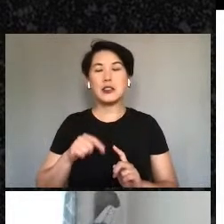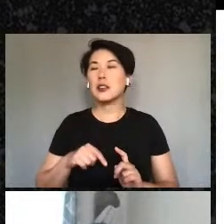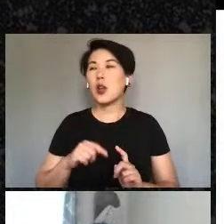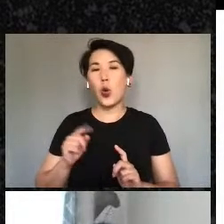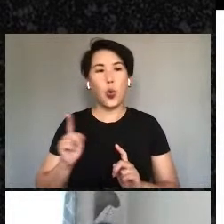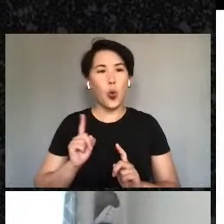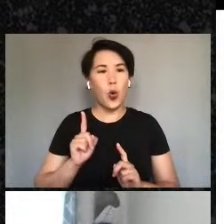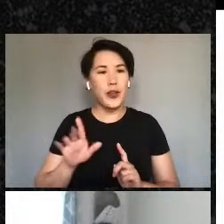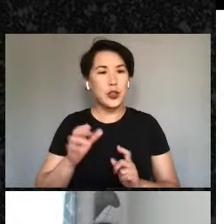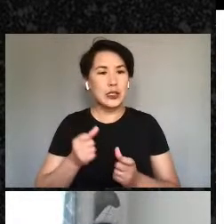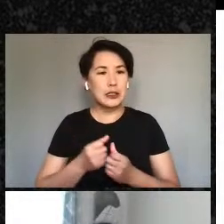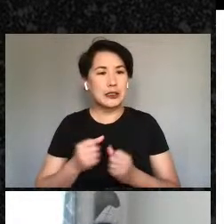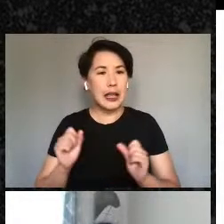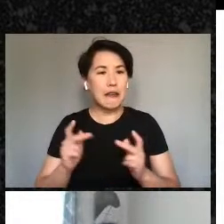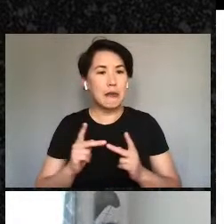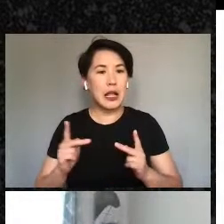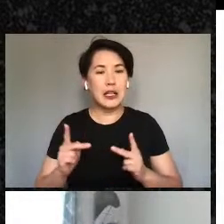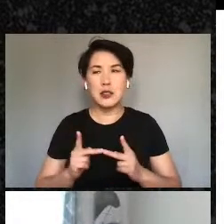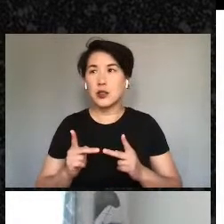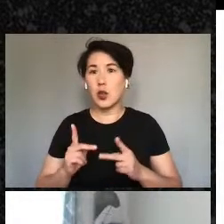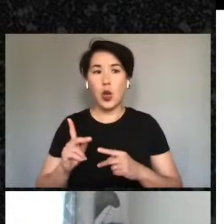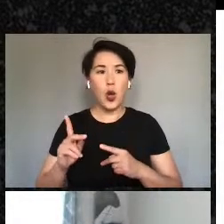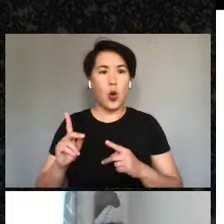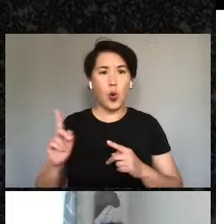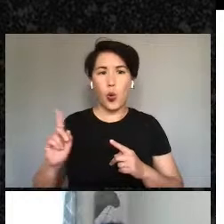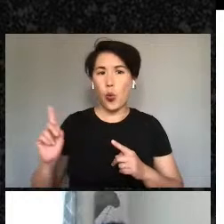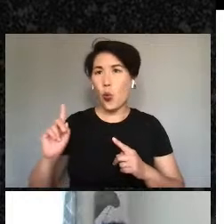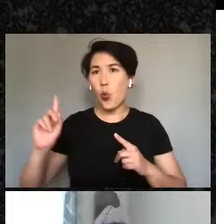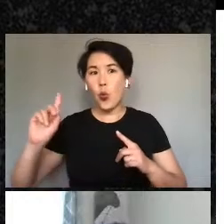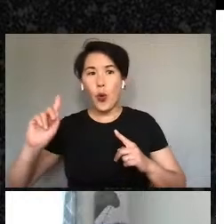where is your storm, those are the landscapes, perfect.